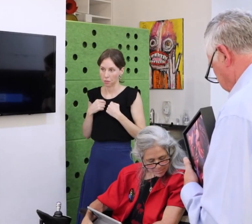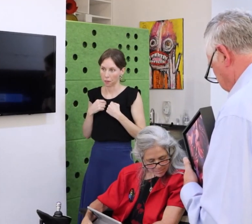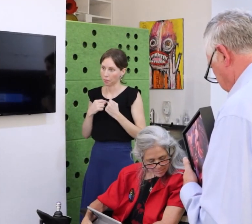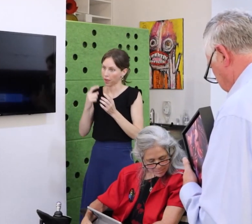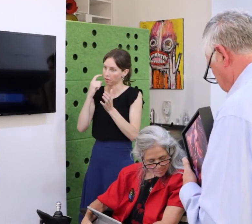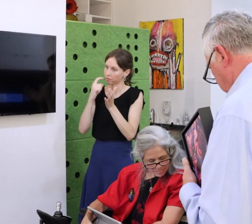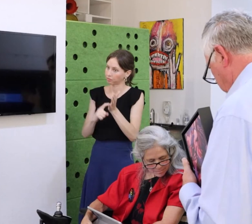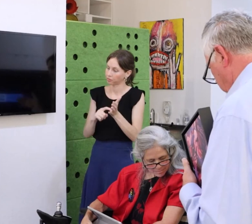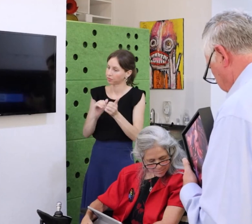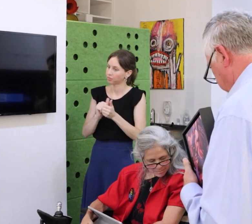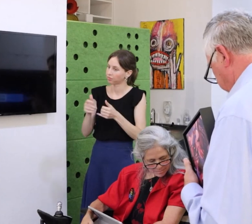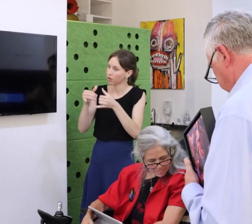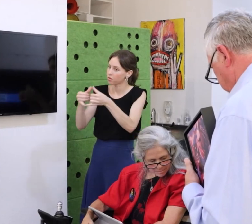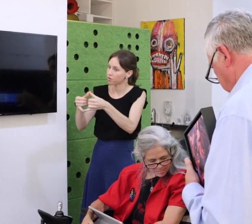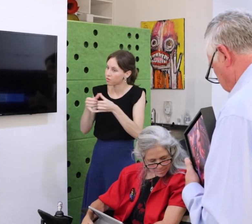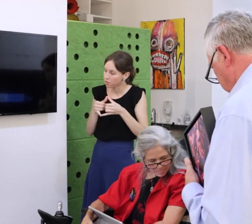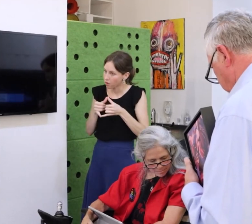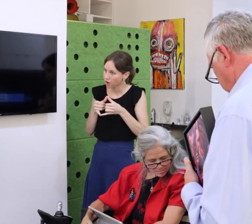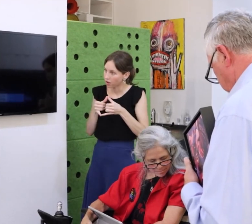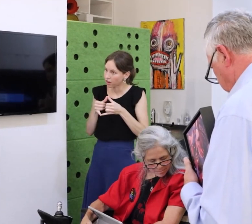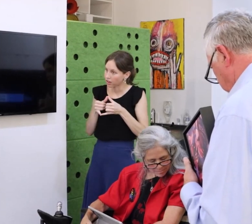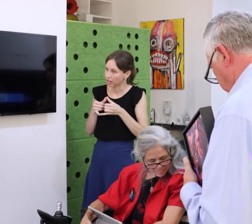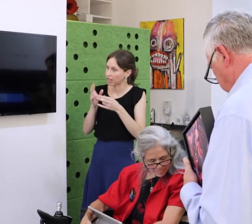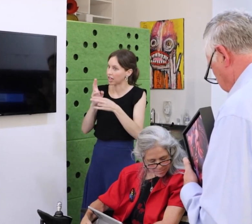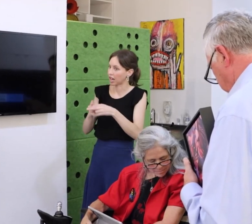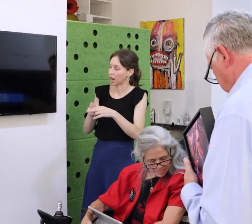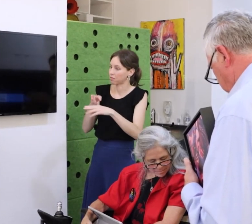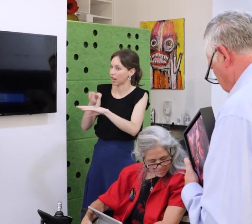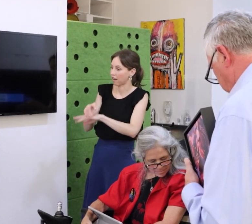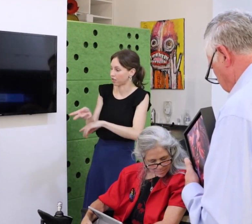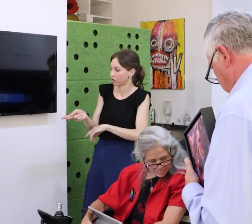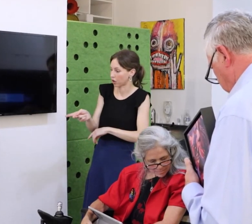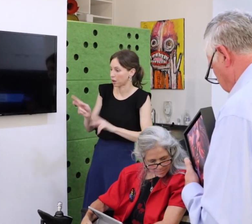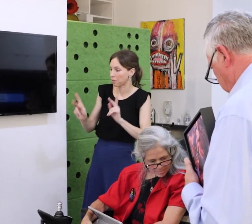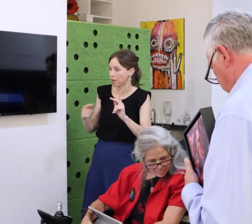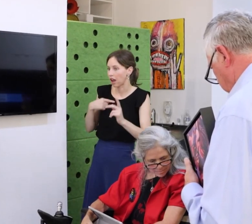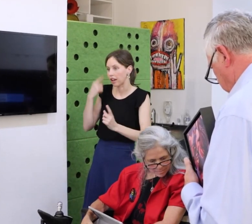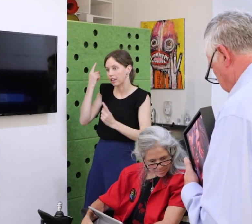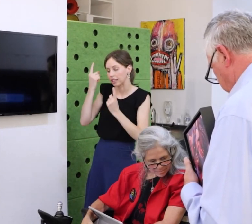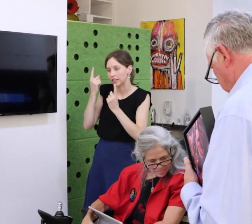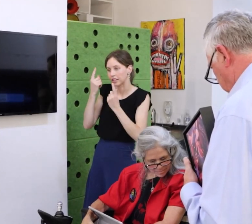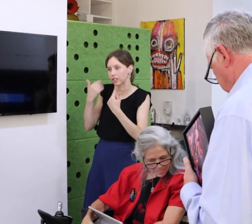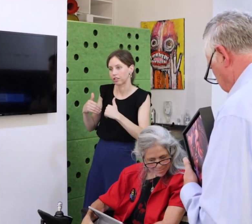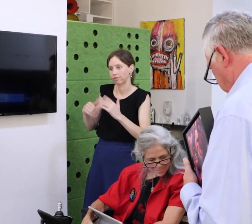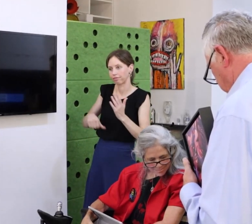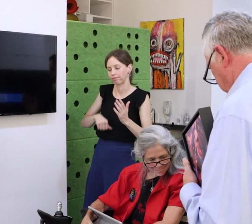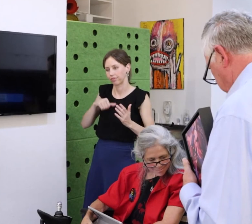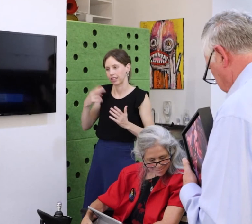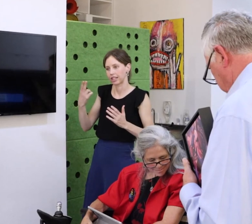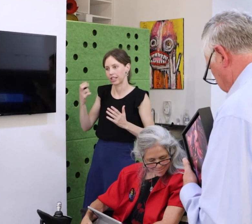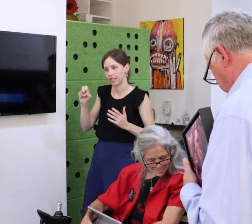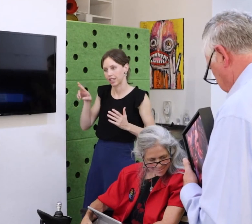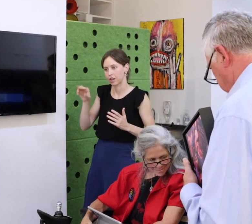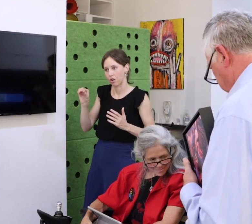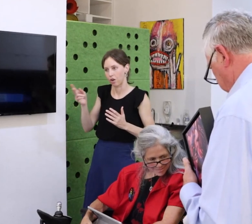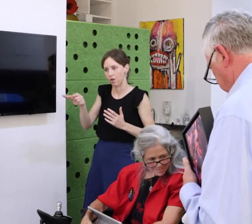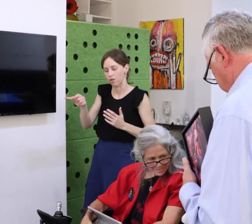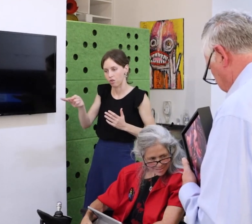Despite years of advocacy, being a special education teacher,